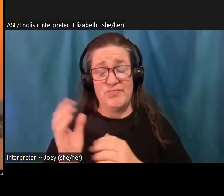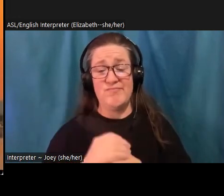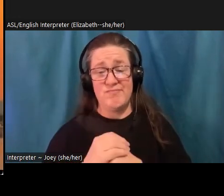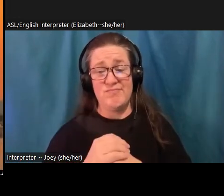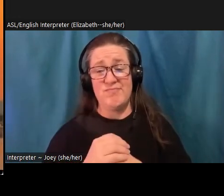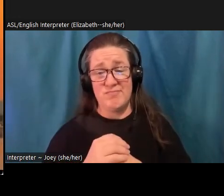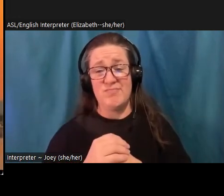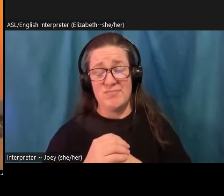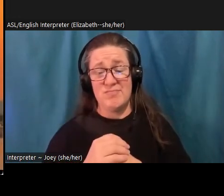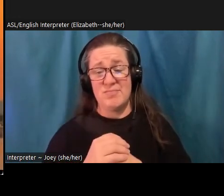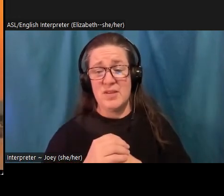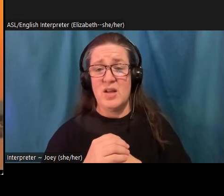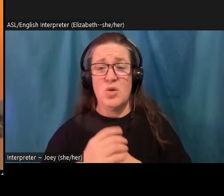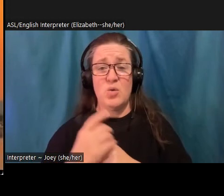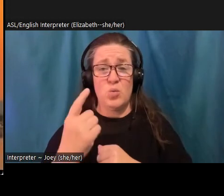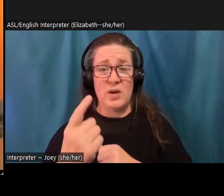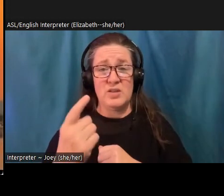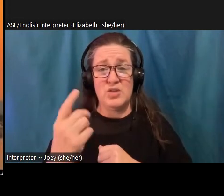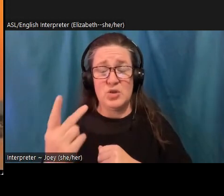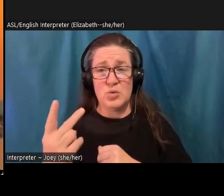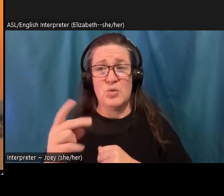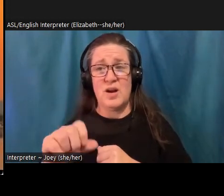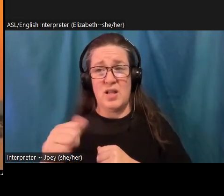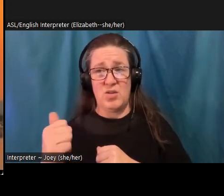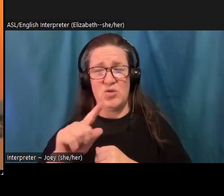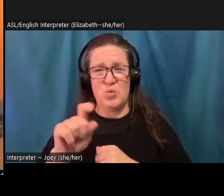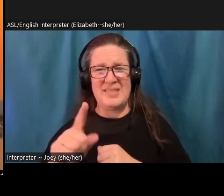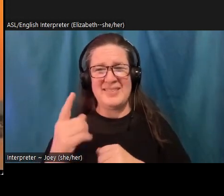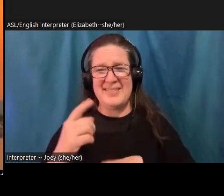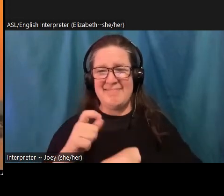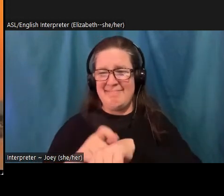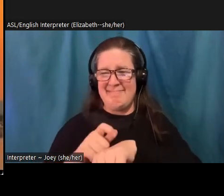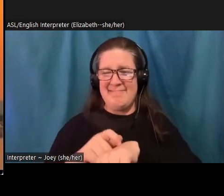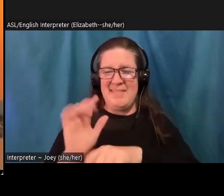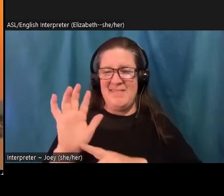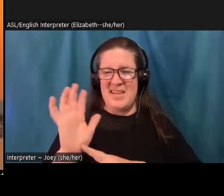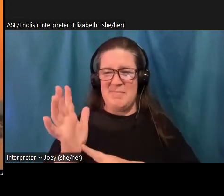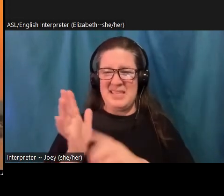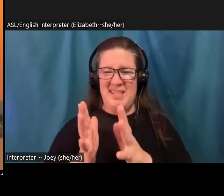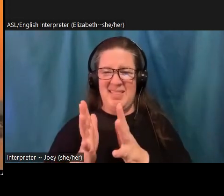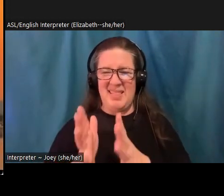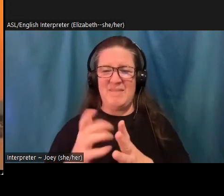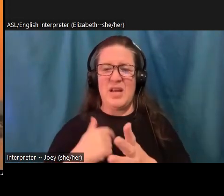a couple other questions, we wanted to make sure we've got only got five minutes left. So we want to get to the last ones that are unanswered here.